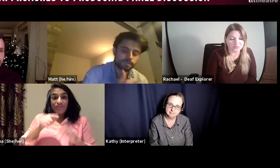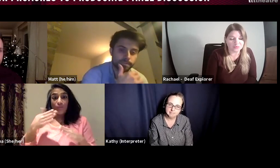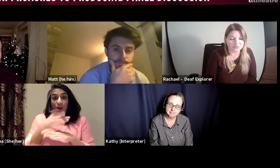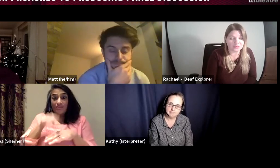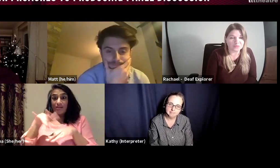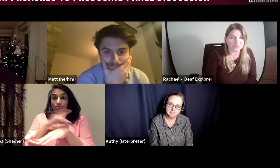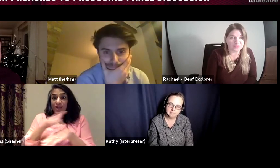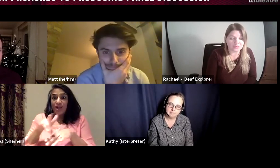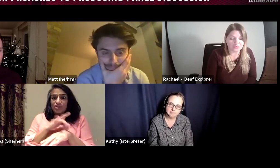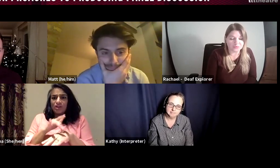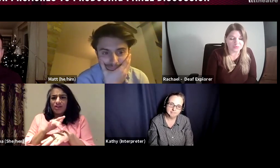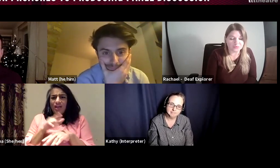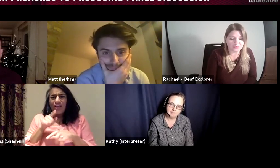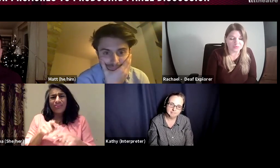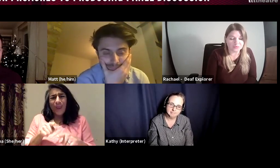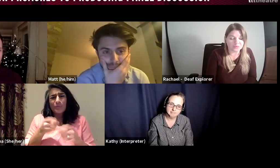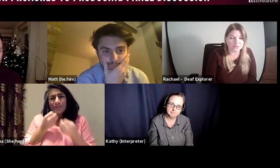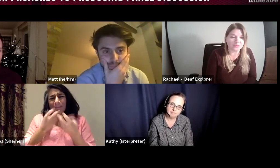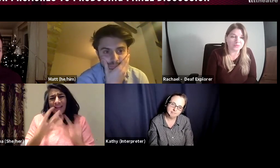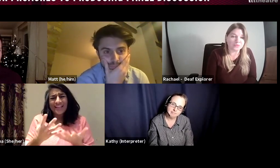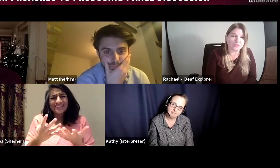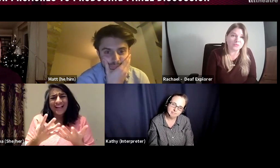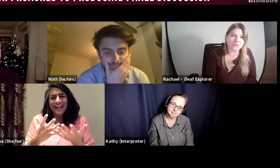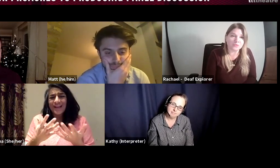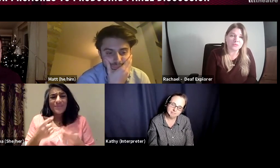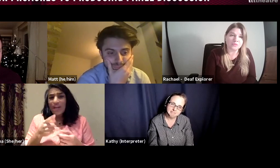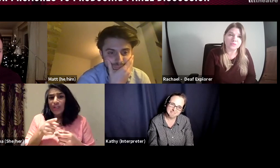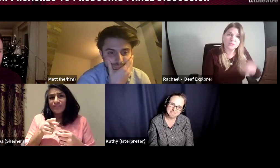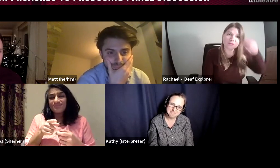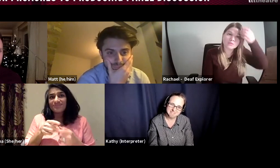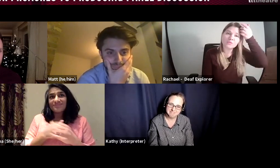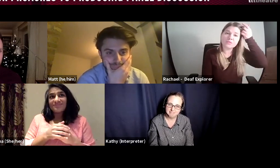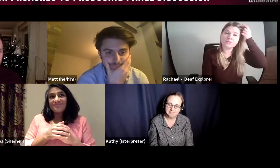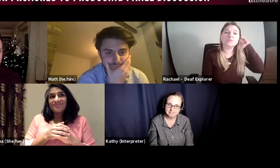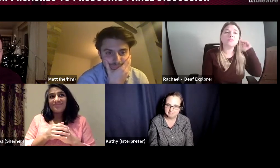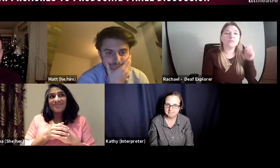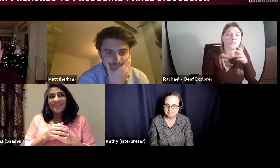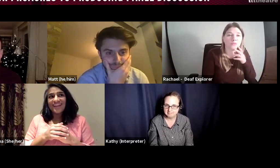and then they loved that whole experience of being on that production. That was so amazing.